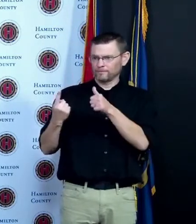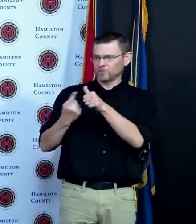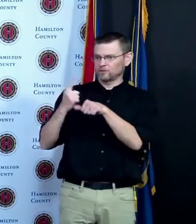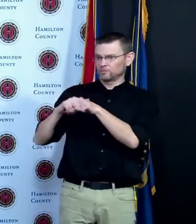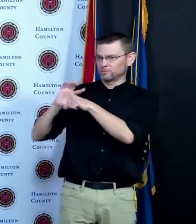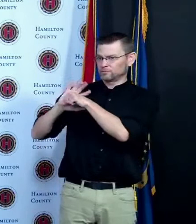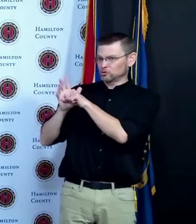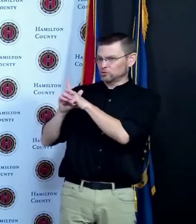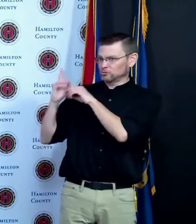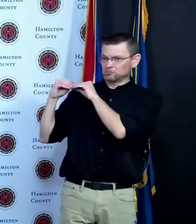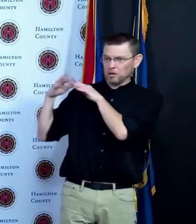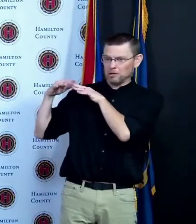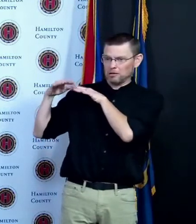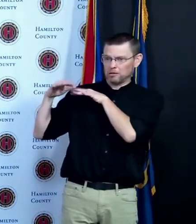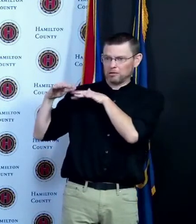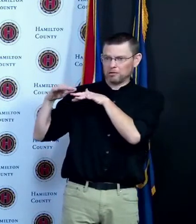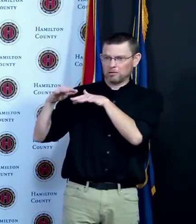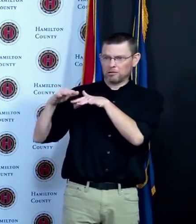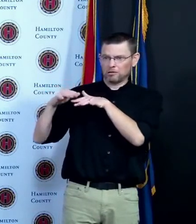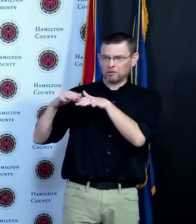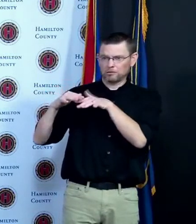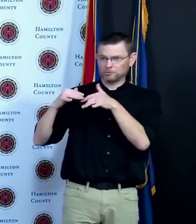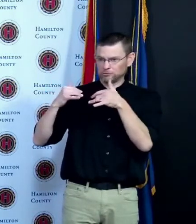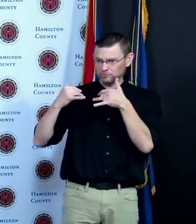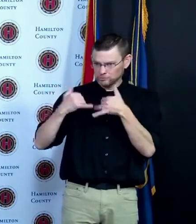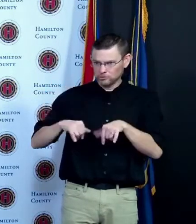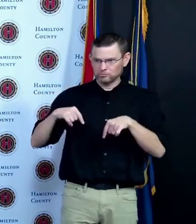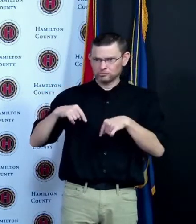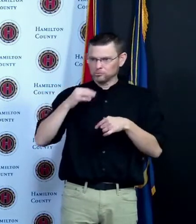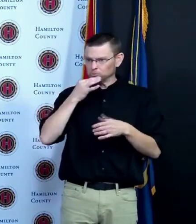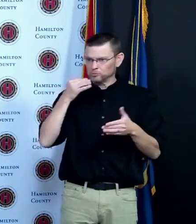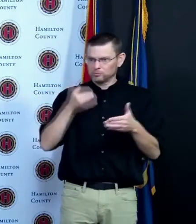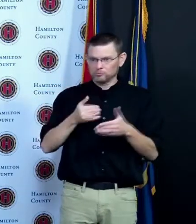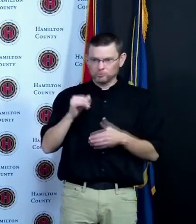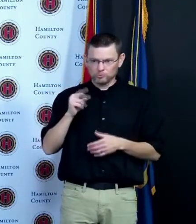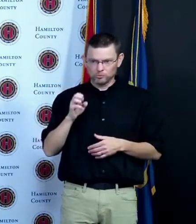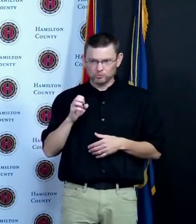same answer with the vaccine we are actively studying and learning as we go with the vaccine